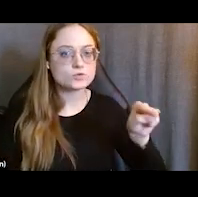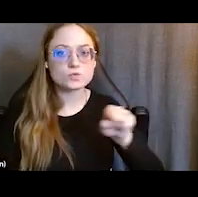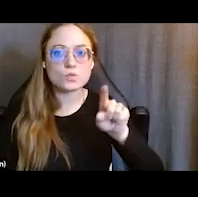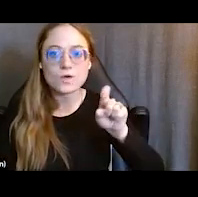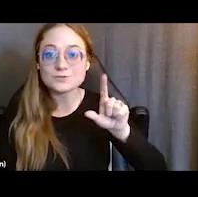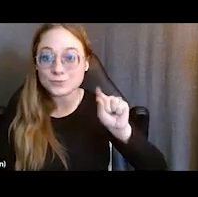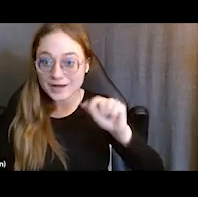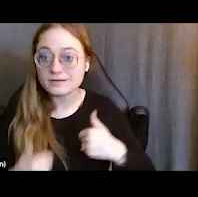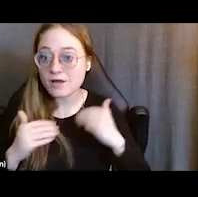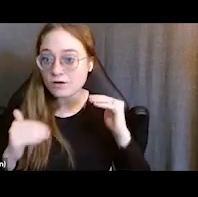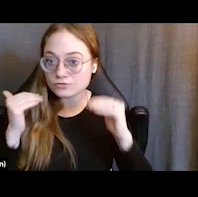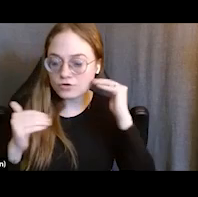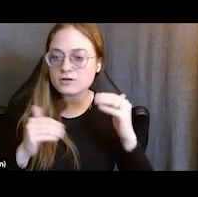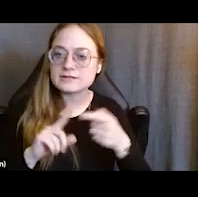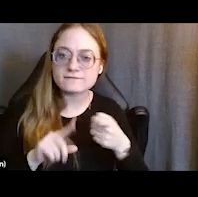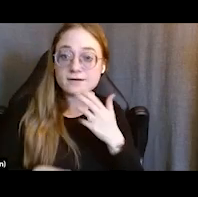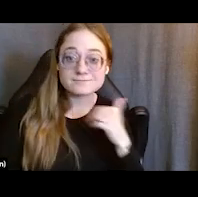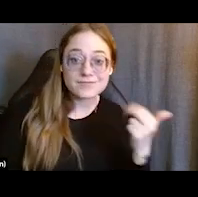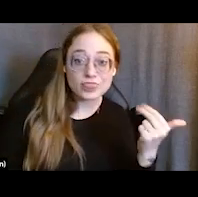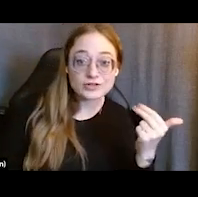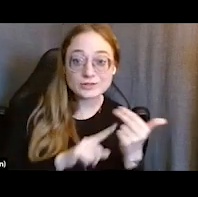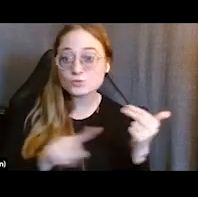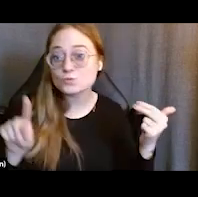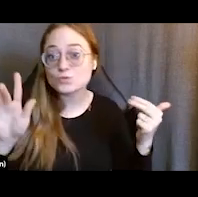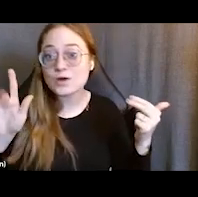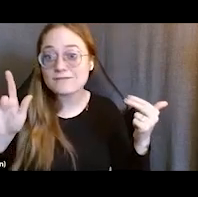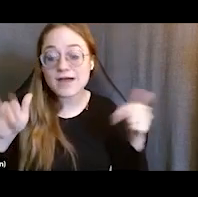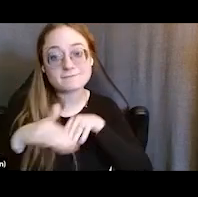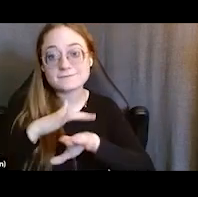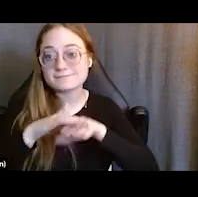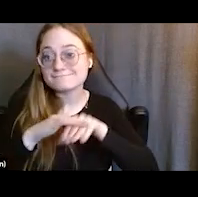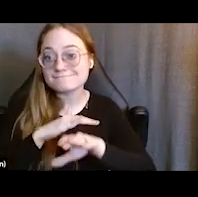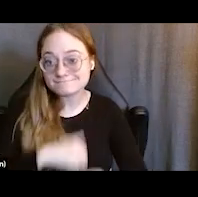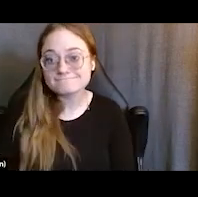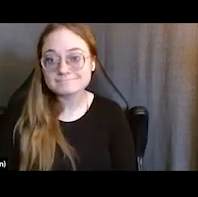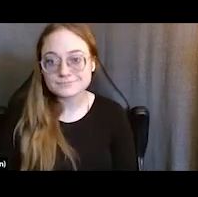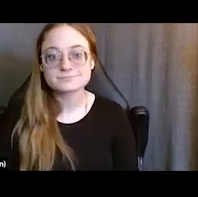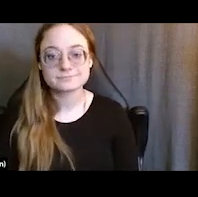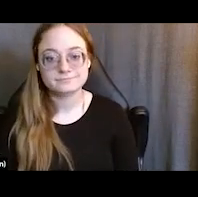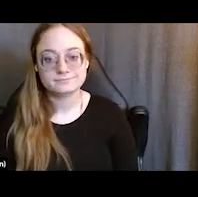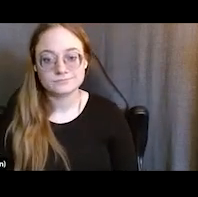varying from age 13 through 25, walk through our doors. And so, we'd really began to work